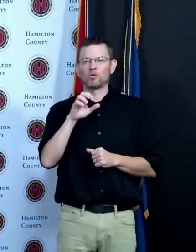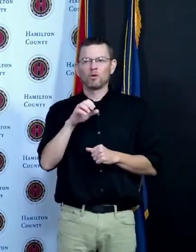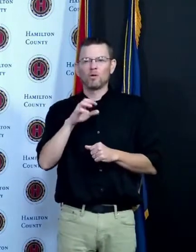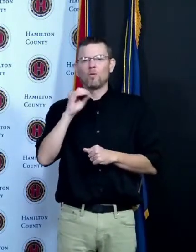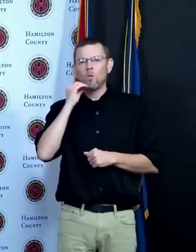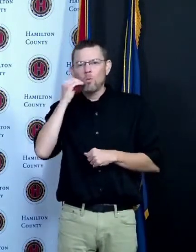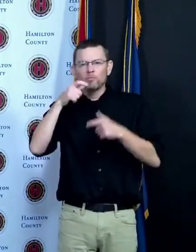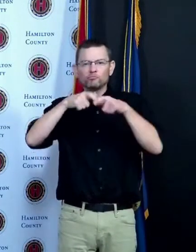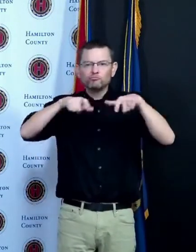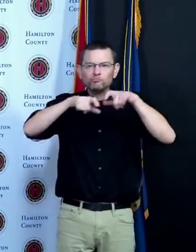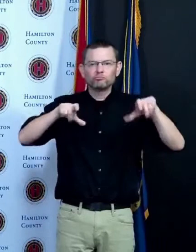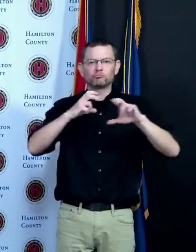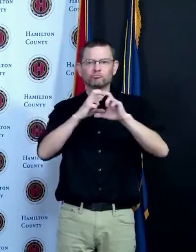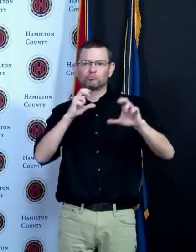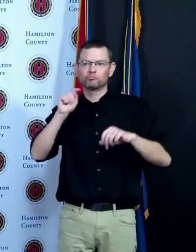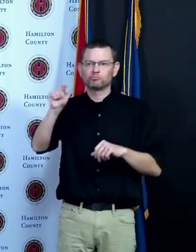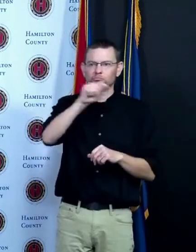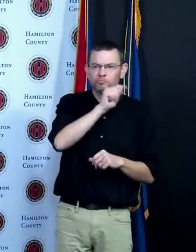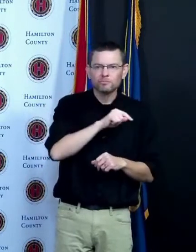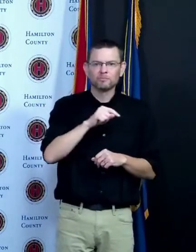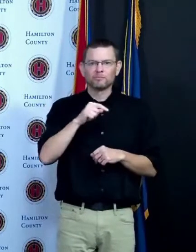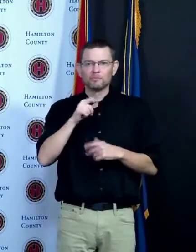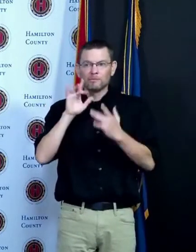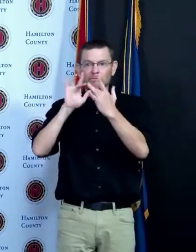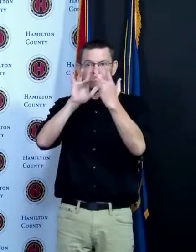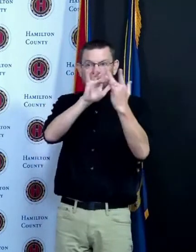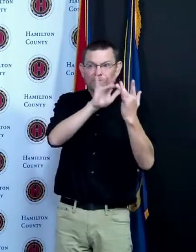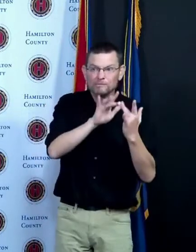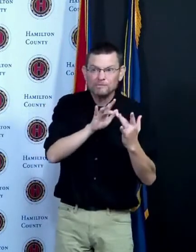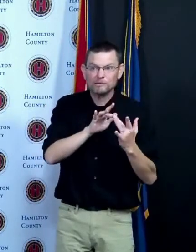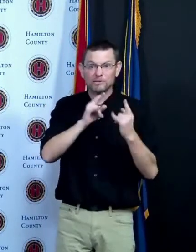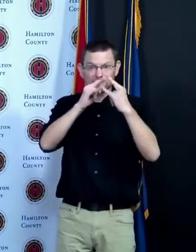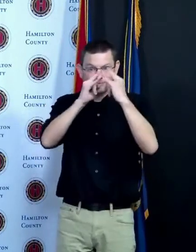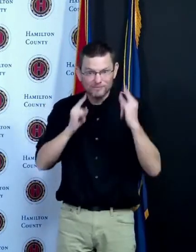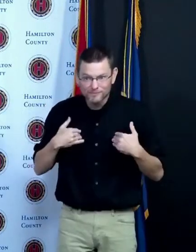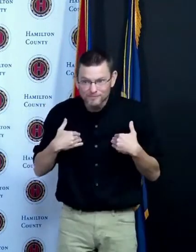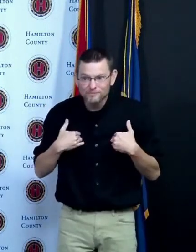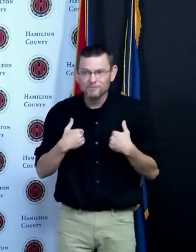the message otherwise went in set up tents got him vaccinated went out to Kenwood Mall went to a